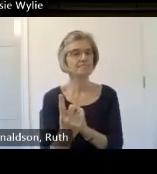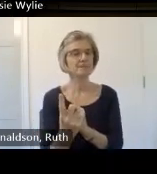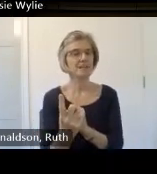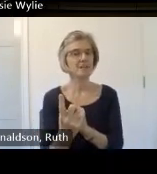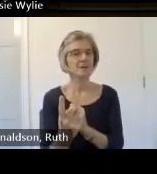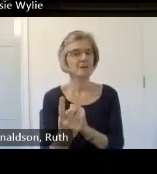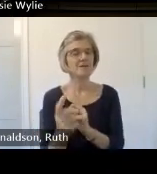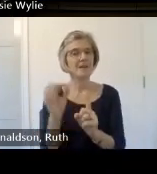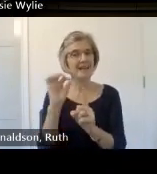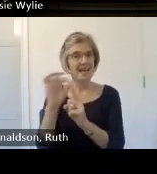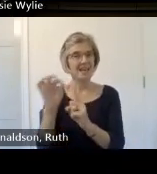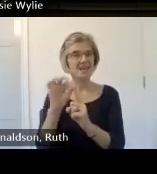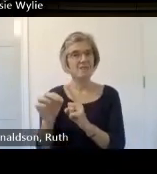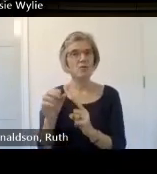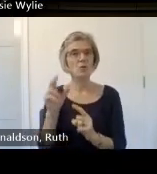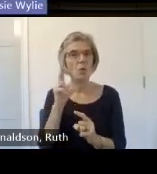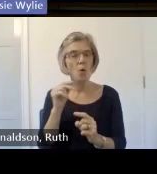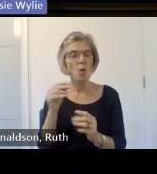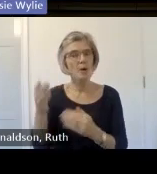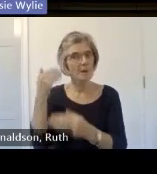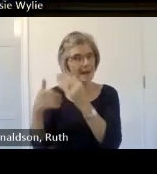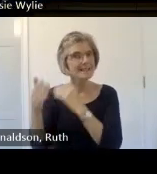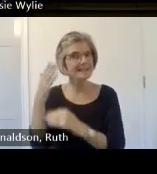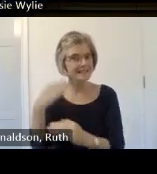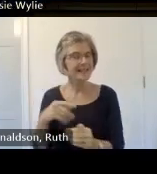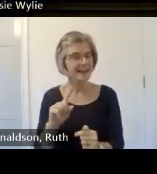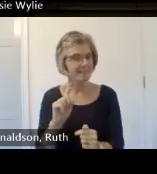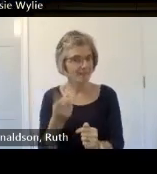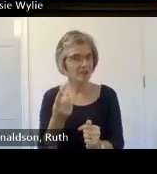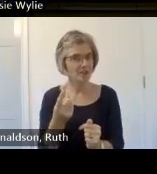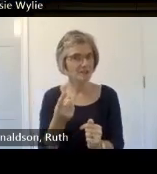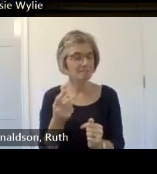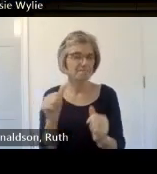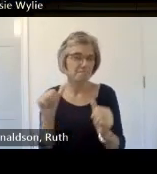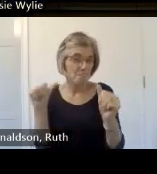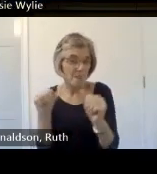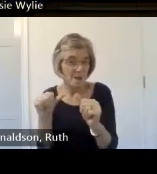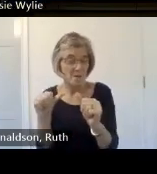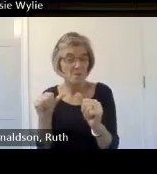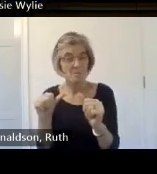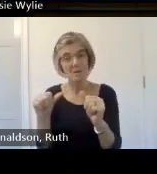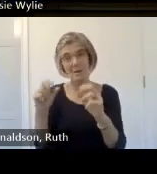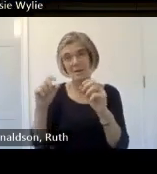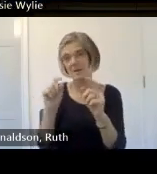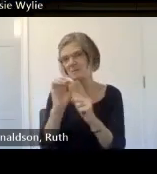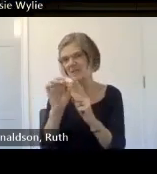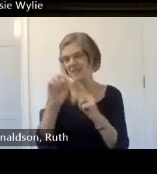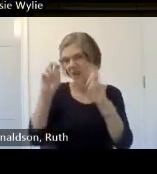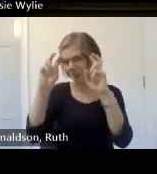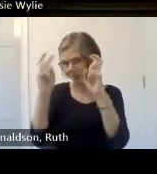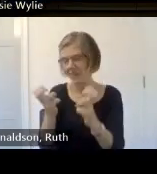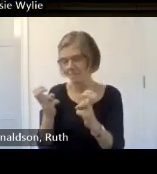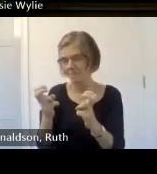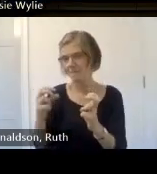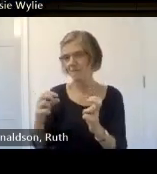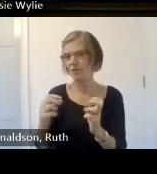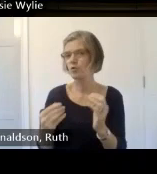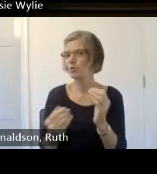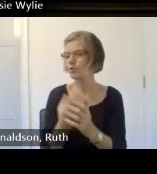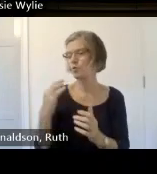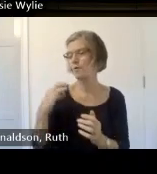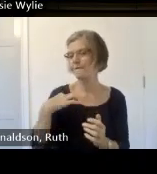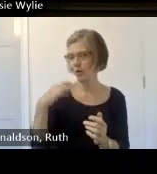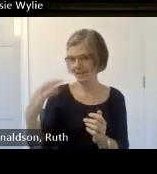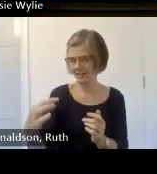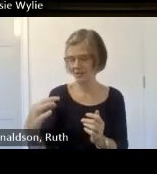history interview and it can be limited it can be more themed for um new volunteers um and we do do